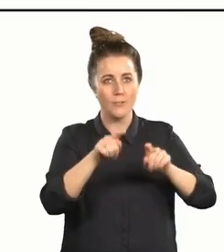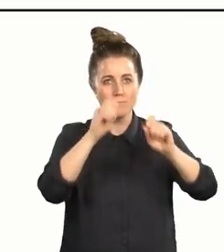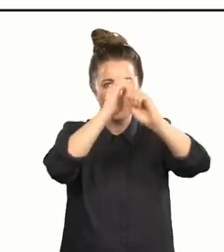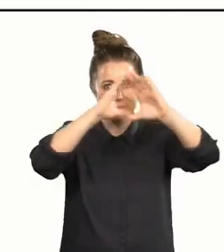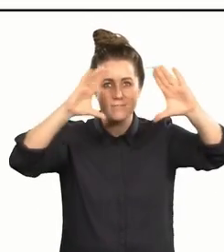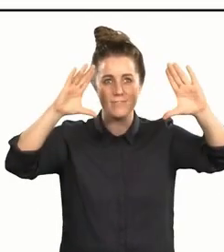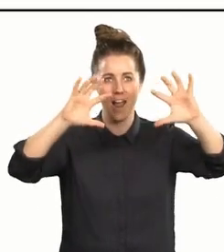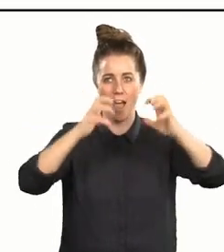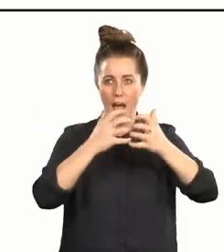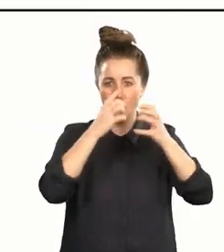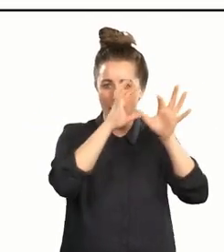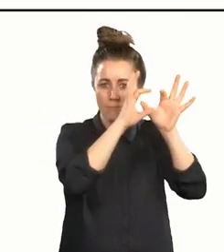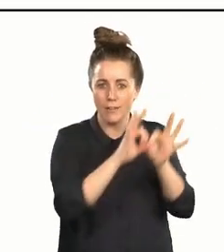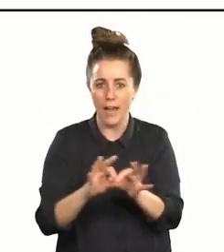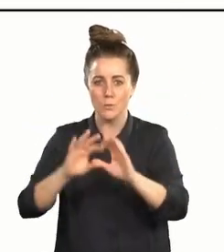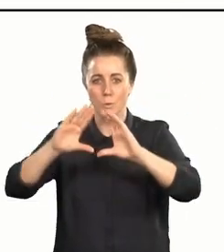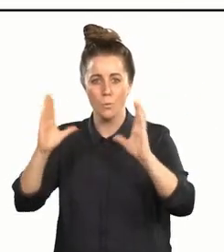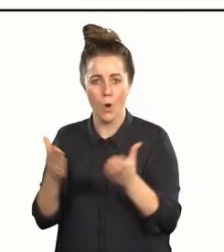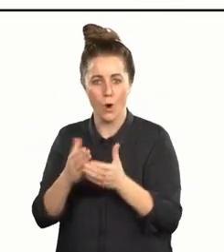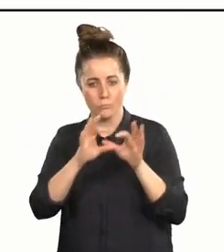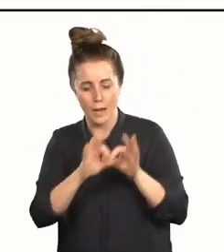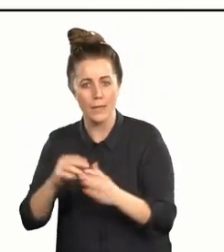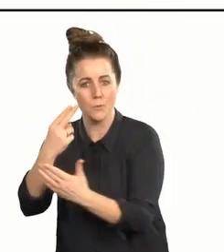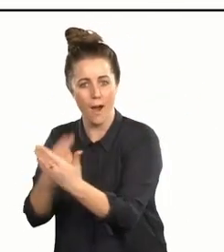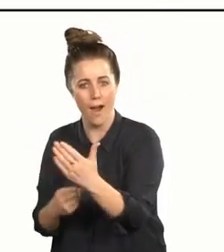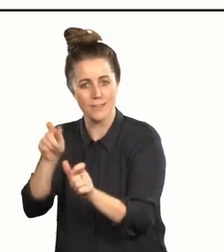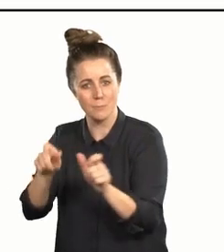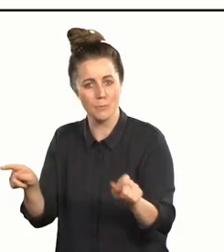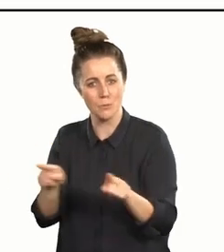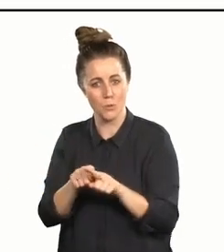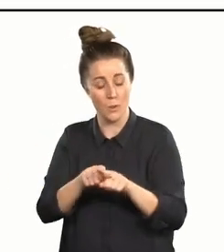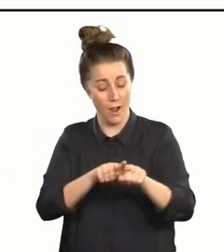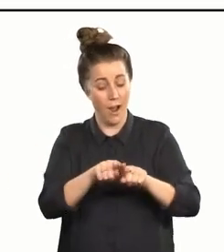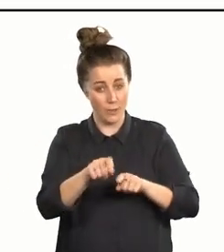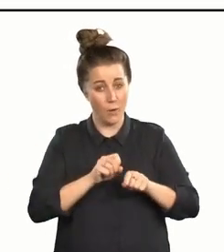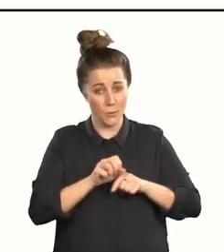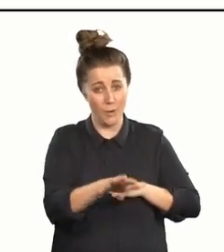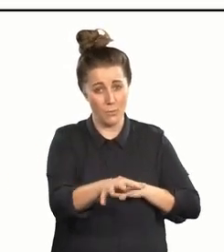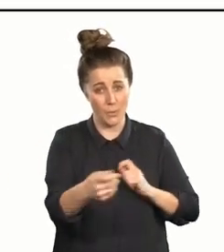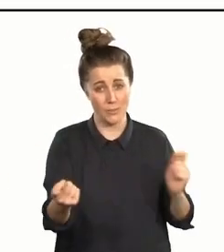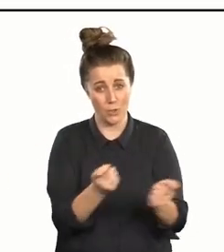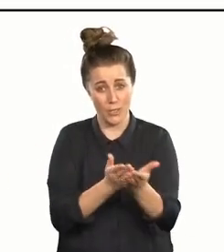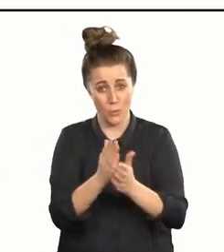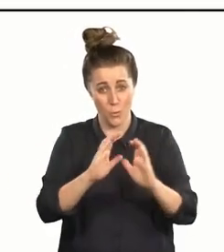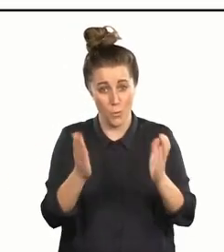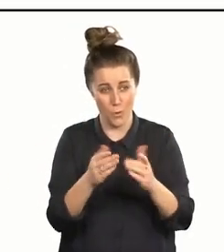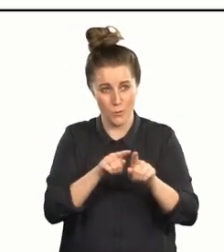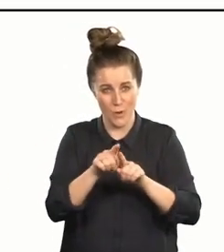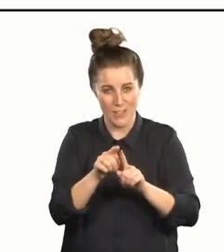meaningful work, relevant to this place and our people. I try to influence for change as I can — agitate even.